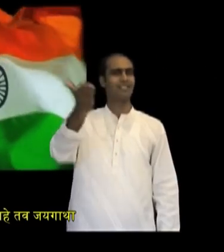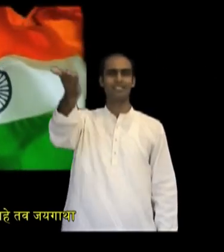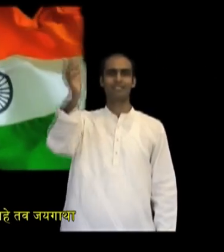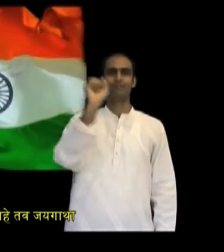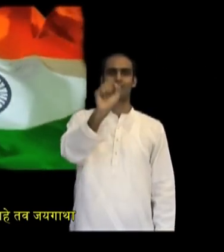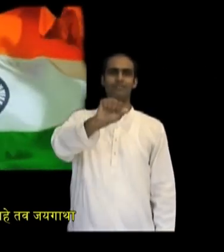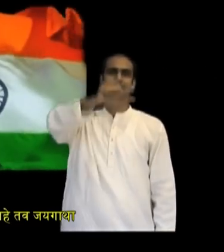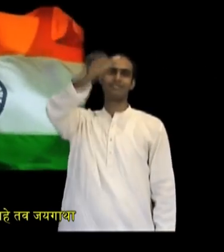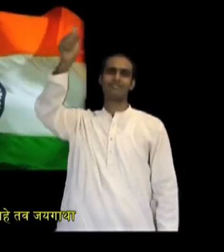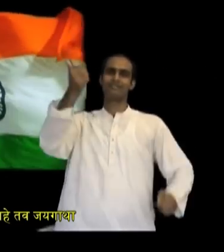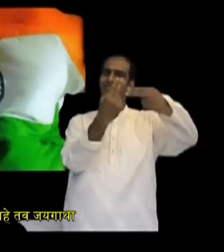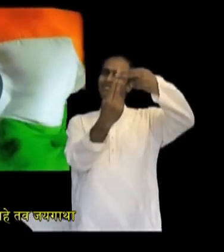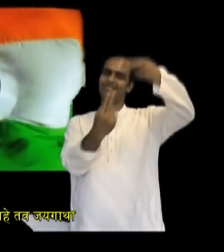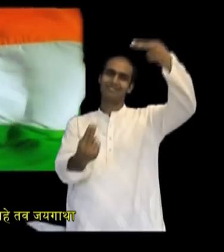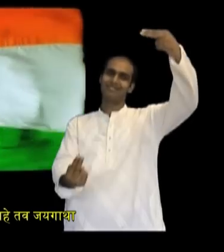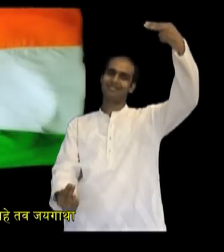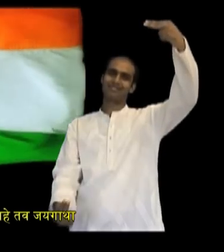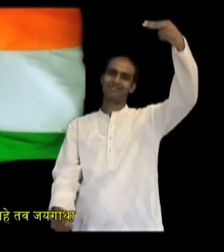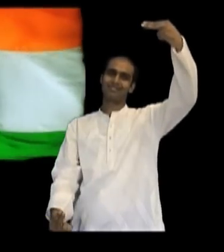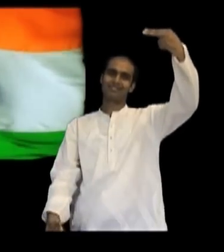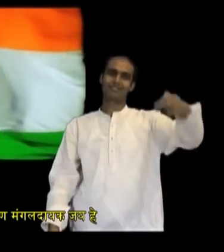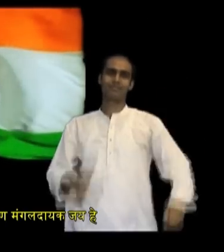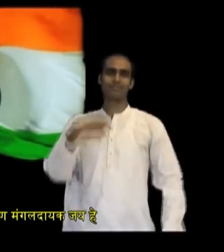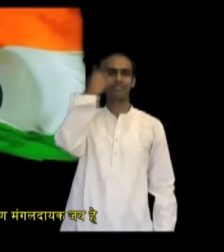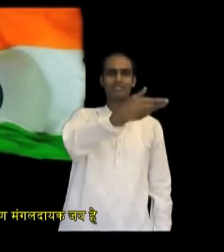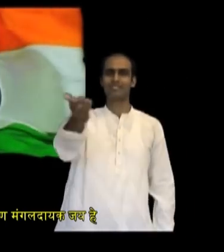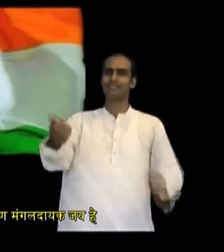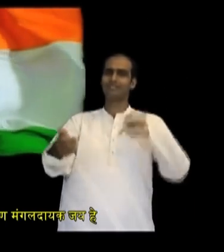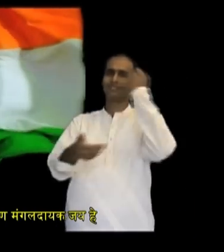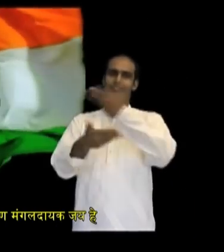They pray for thy blessings and sing thy praise.